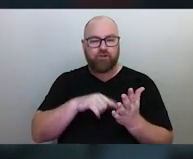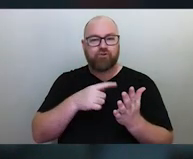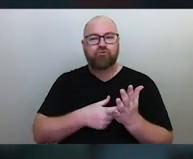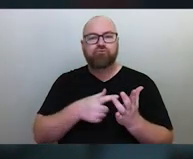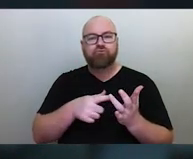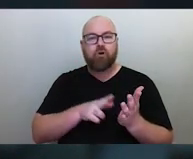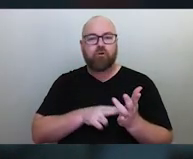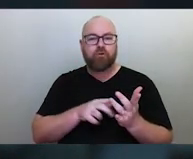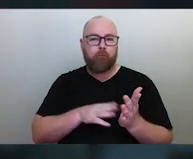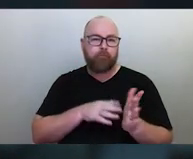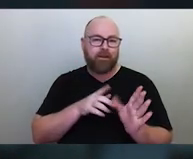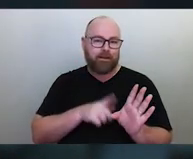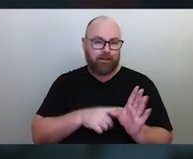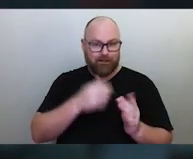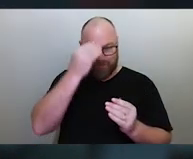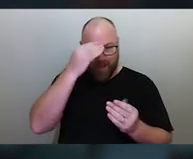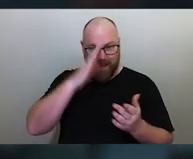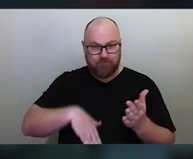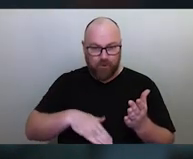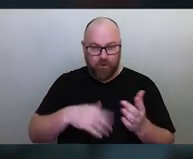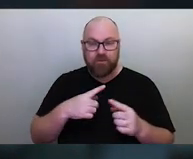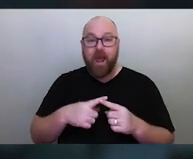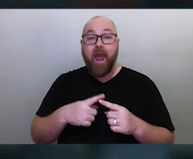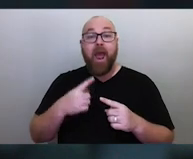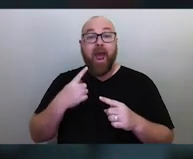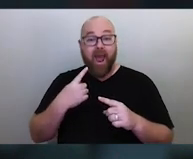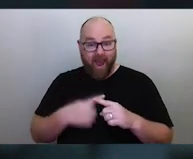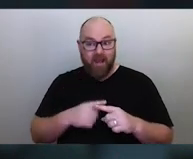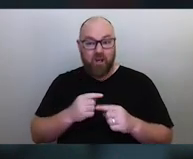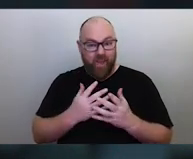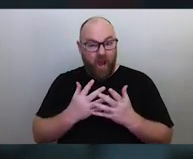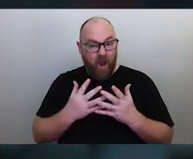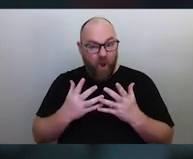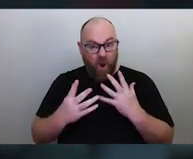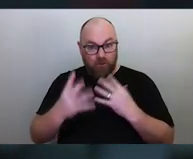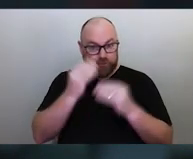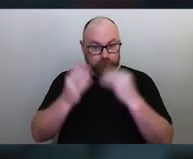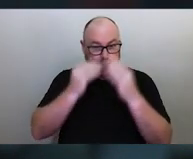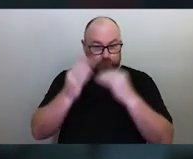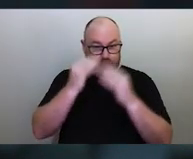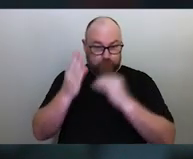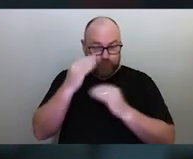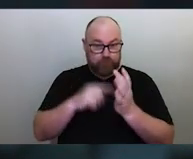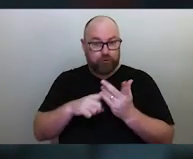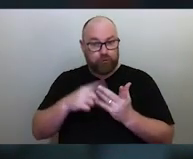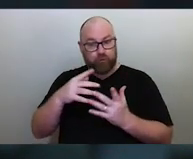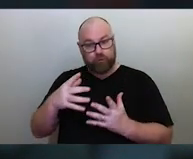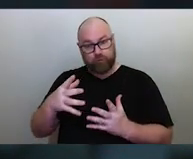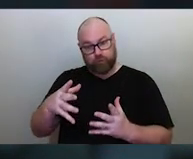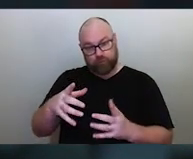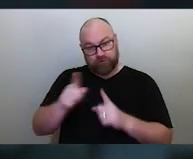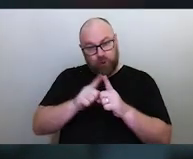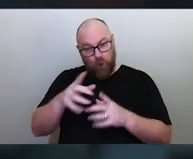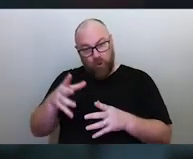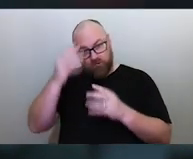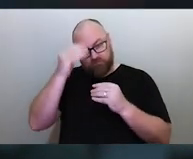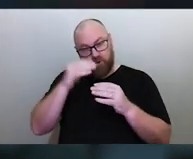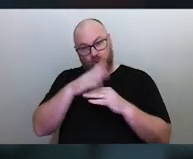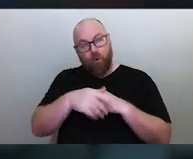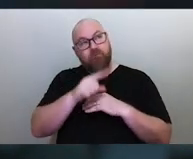and the long apprenticeships that they'd take to learn the knowledge of the stars in the sky.